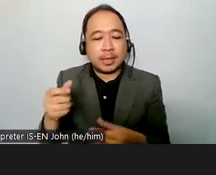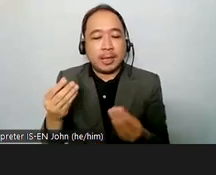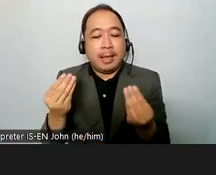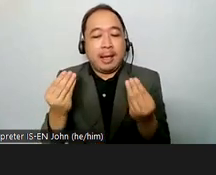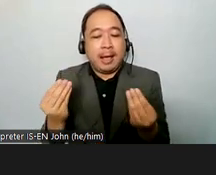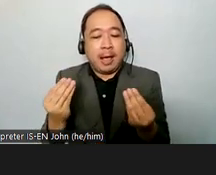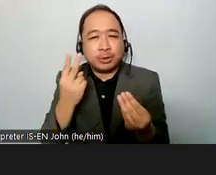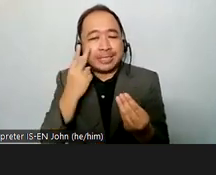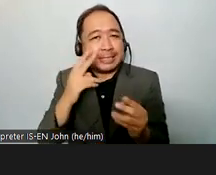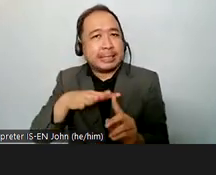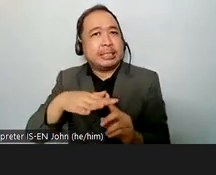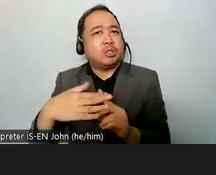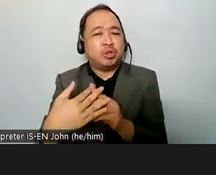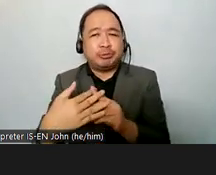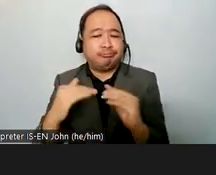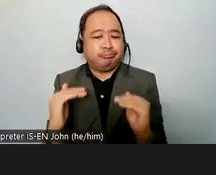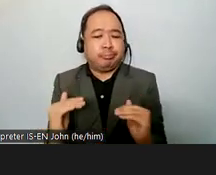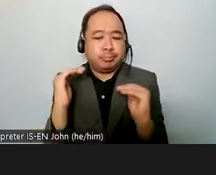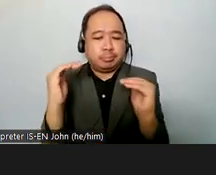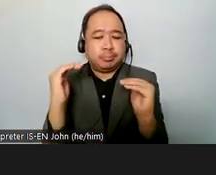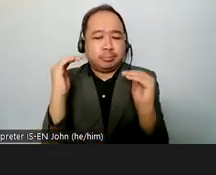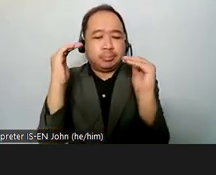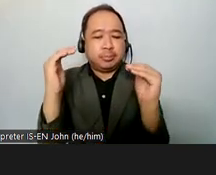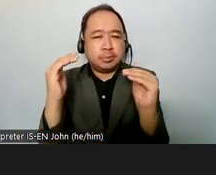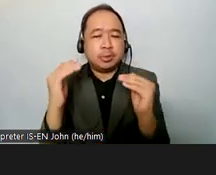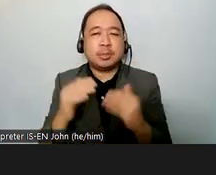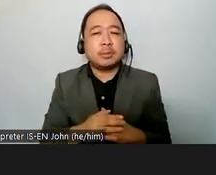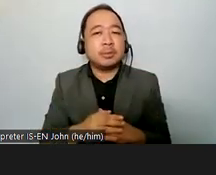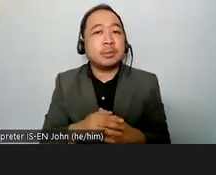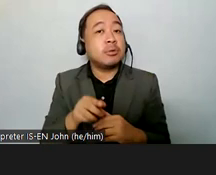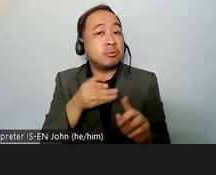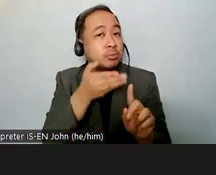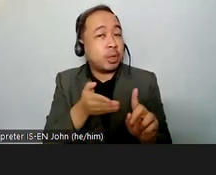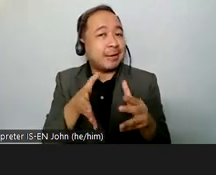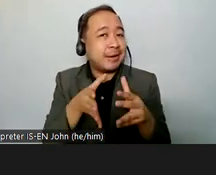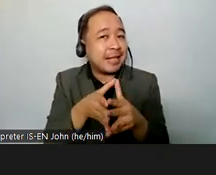is going to talk about the current situation of women with disabilities in argentina in relation